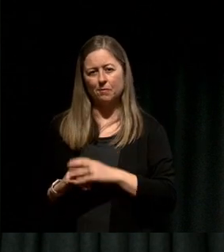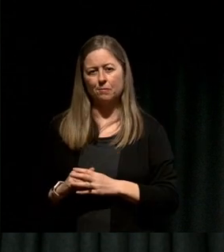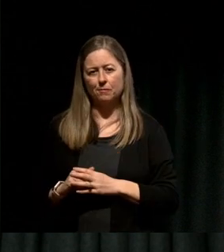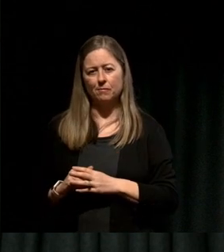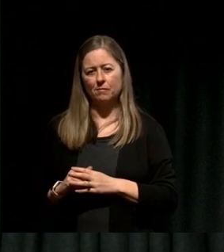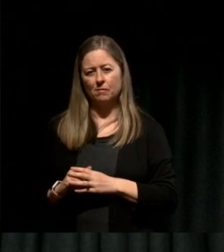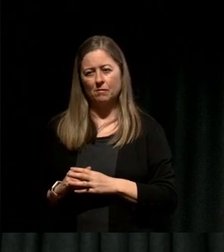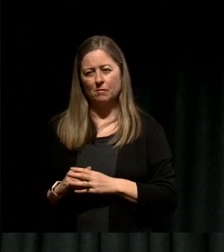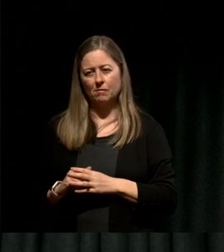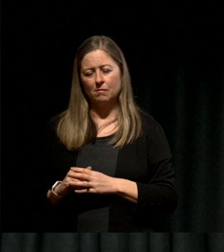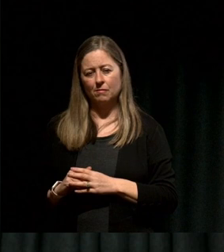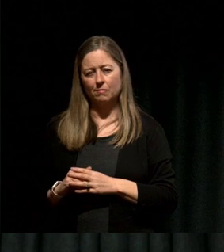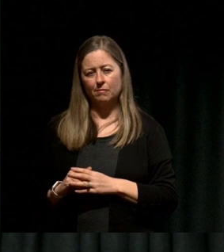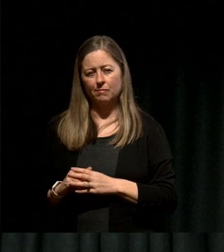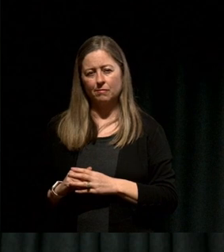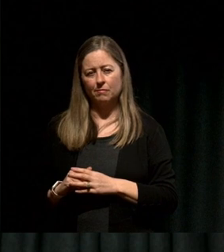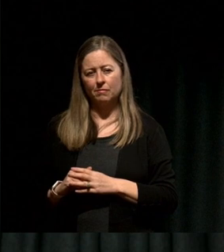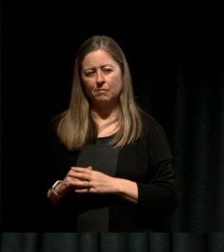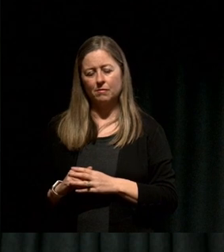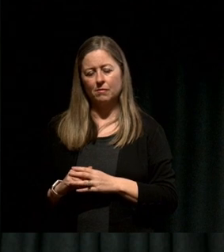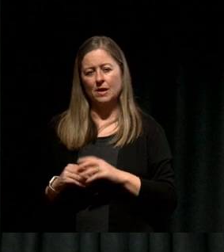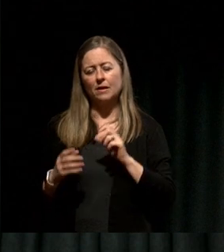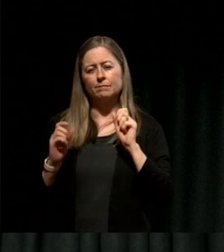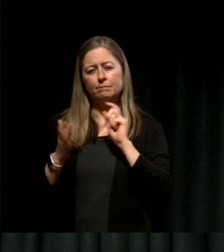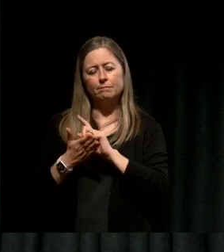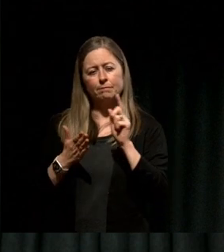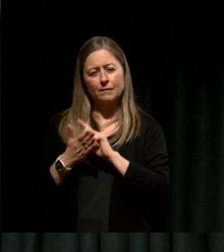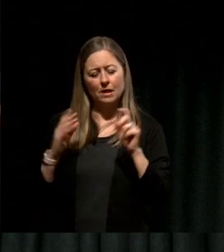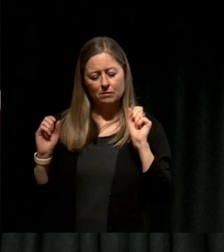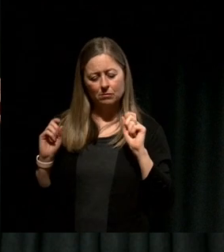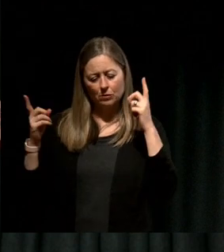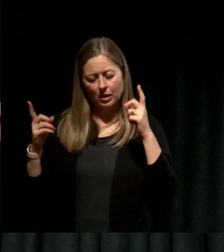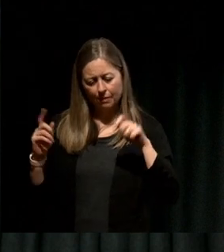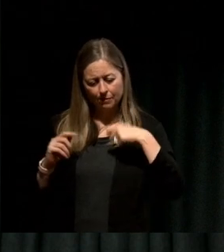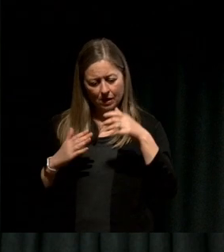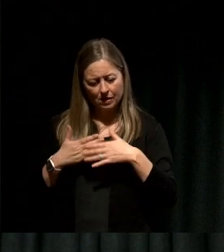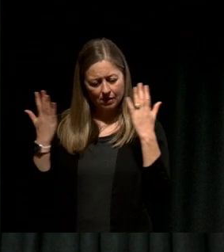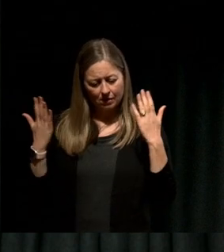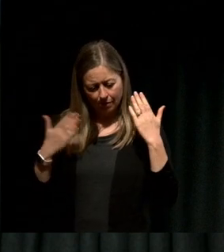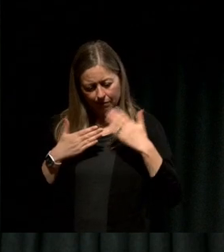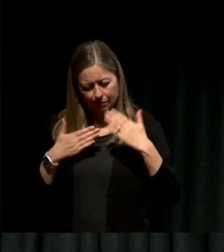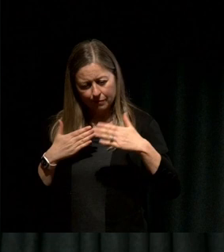going to find a way to step out of that, to make a change, that I knew that climate change was in our face and so was racism.